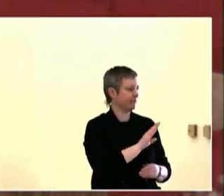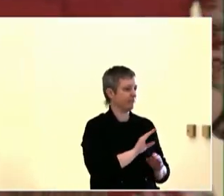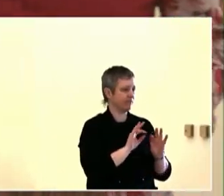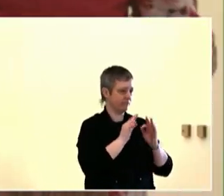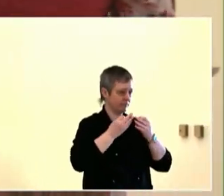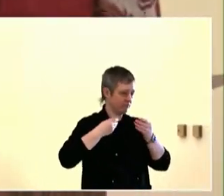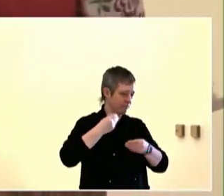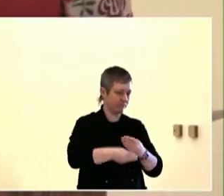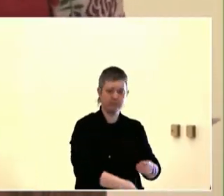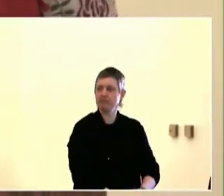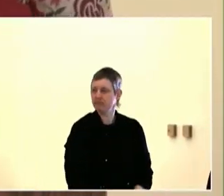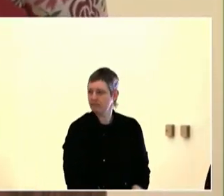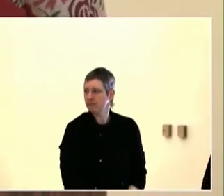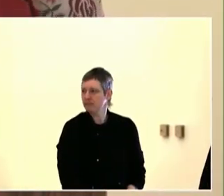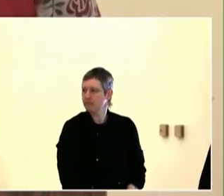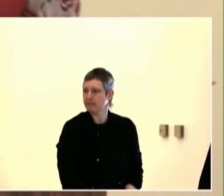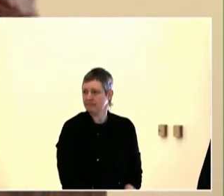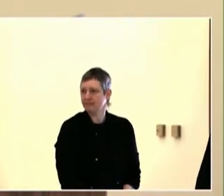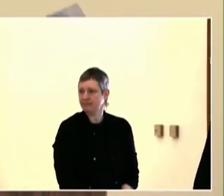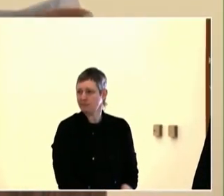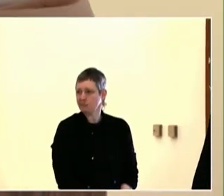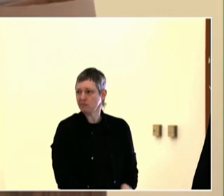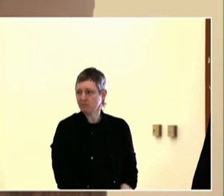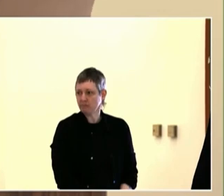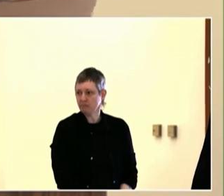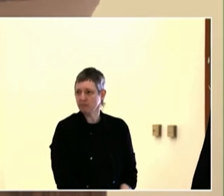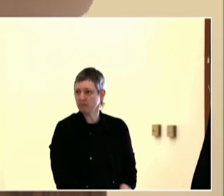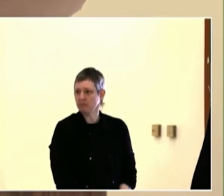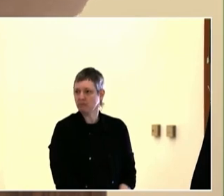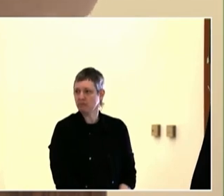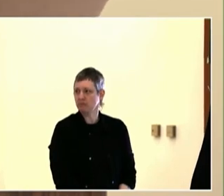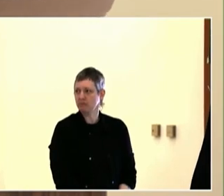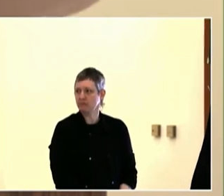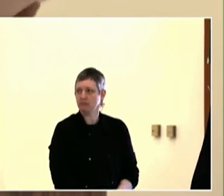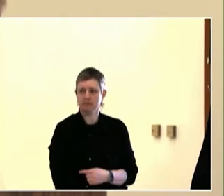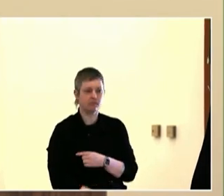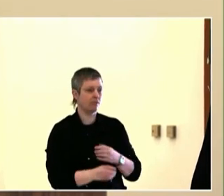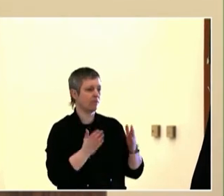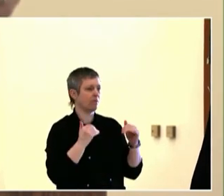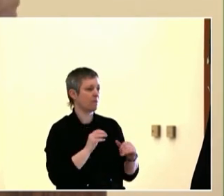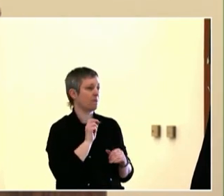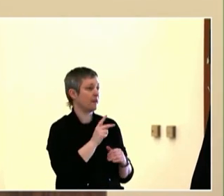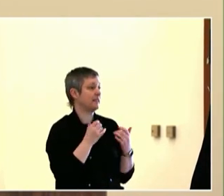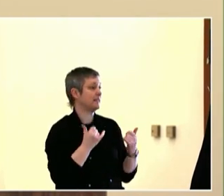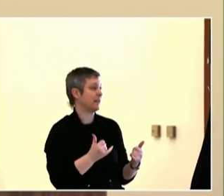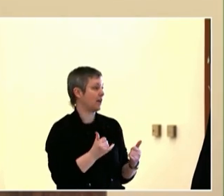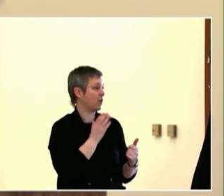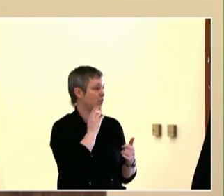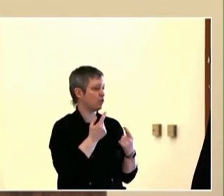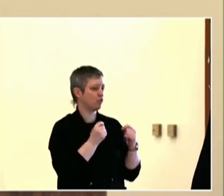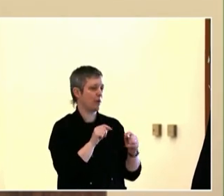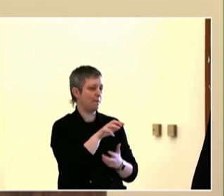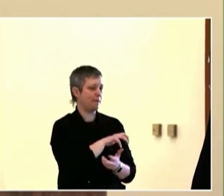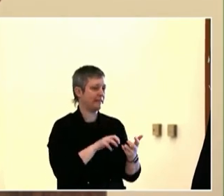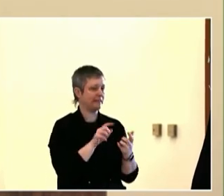It is important to acknowledge the ancestors of this place and to acknowledge that we are here